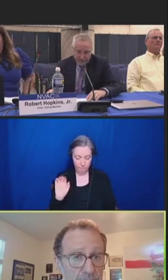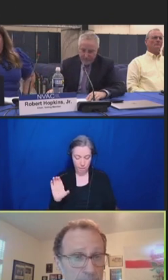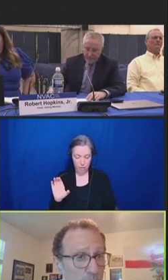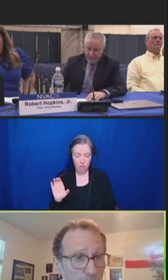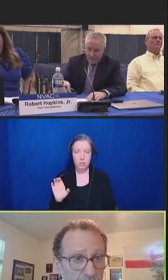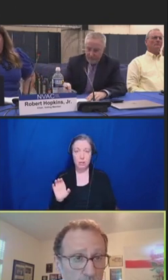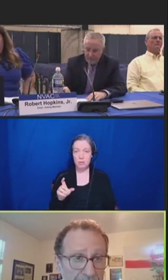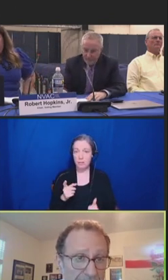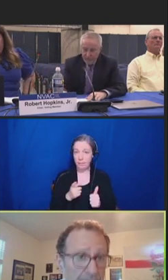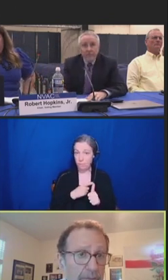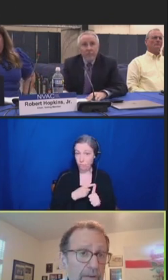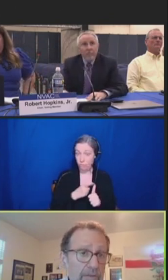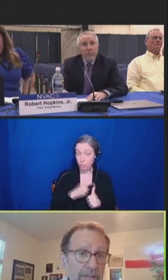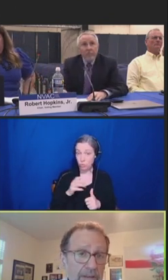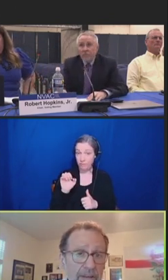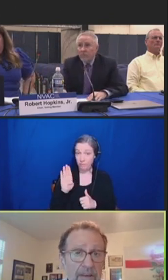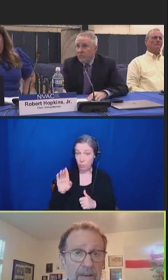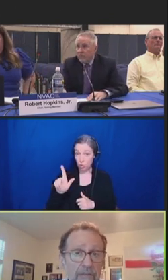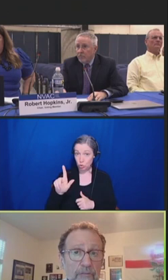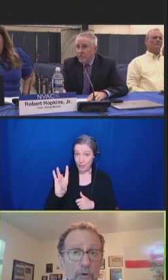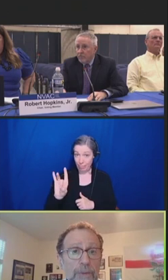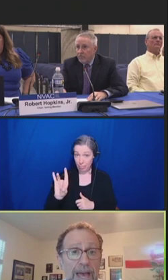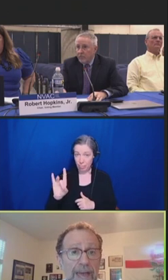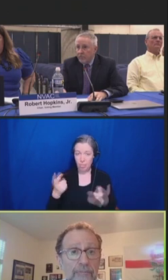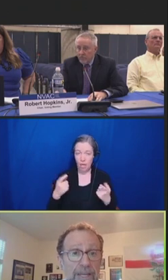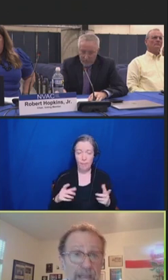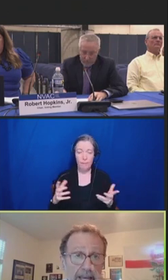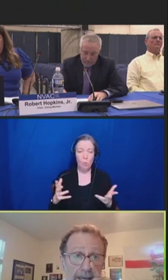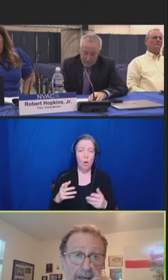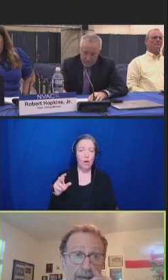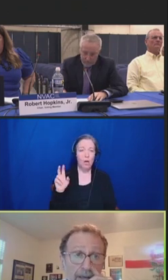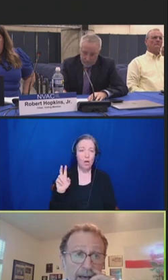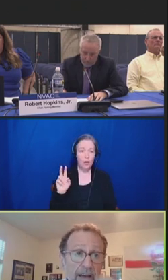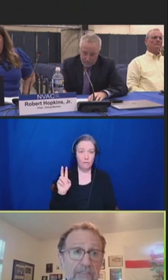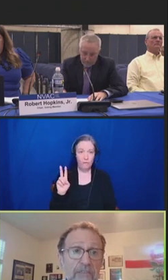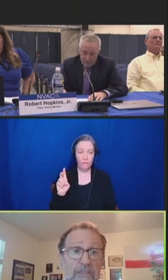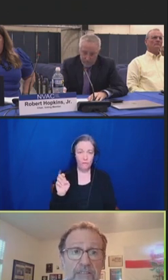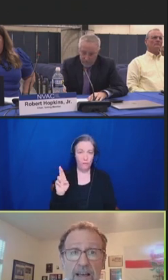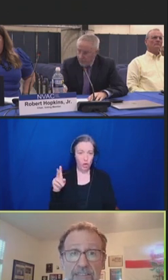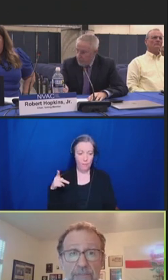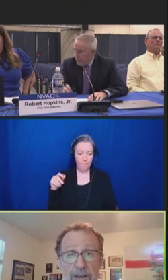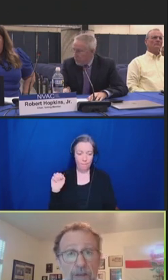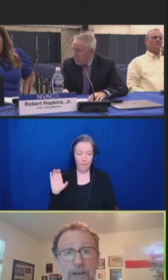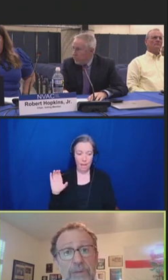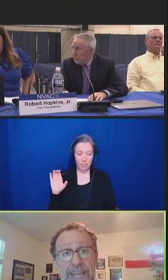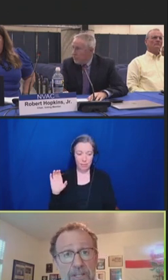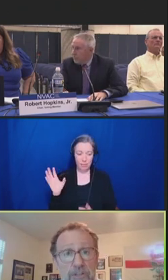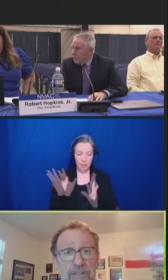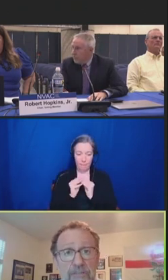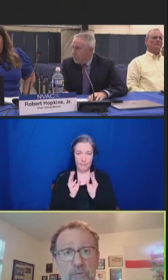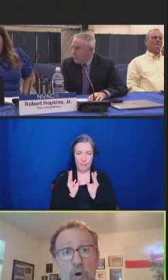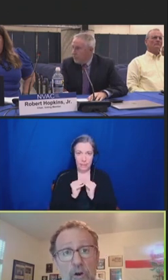On February 28th, there was VRBPAC meeting to discuss and make recommendations regarding